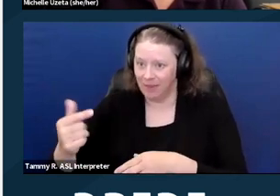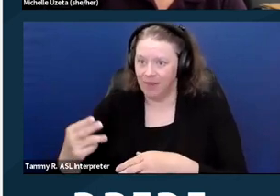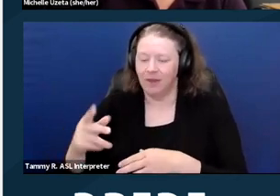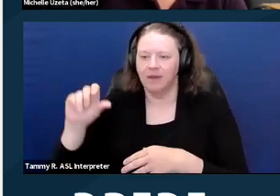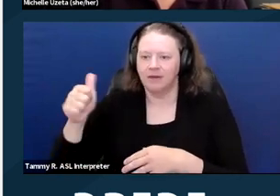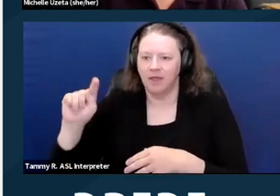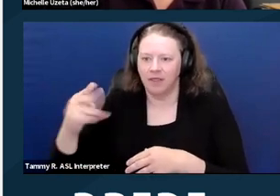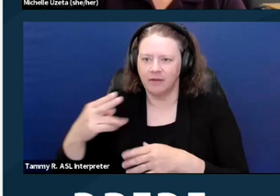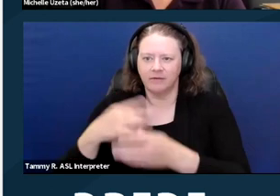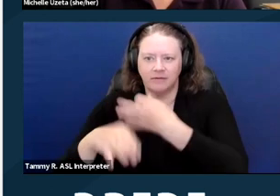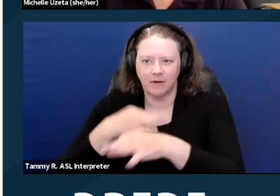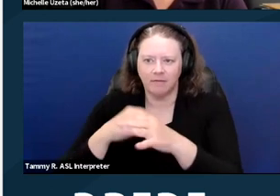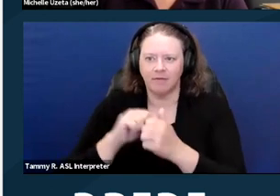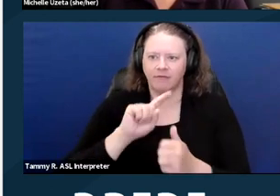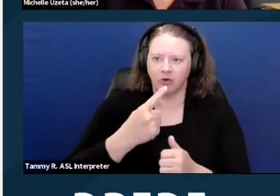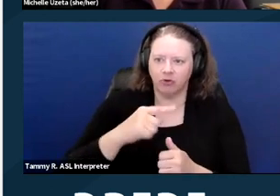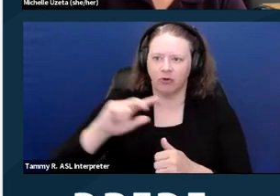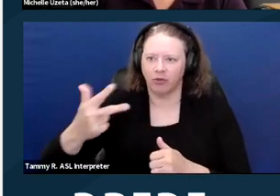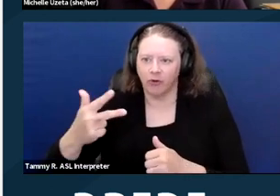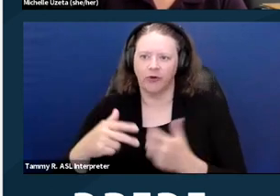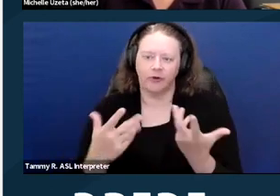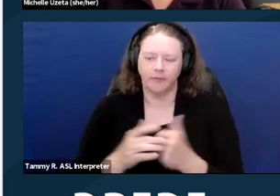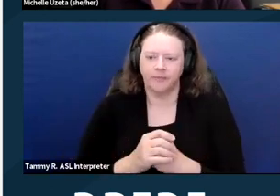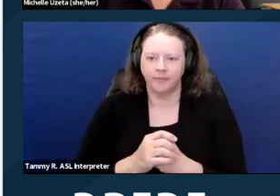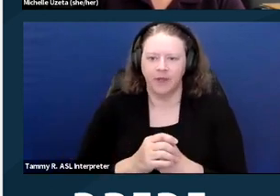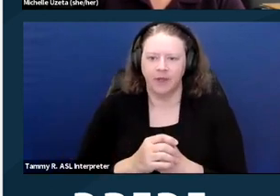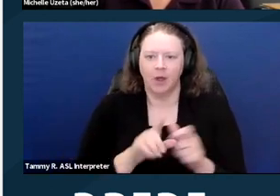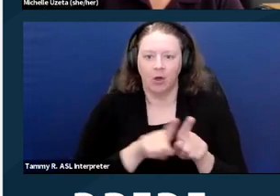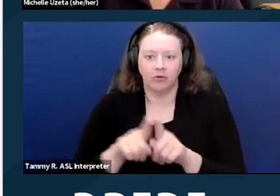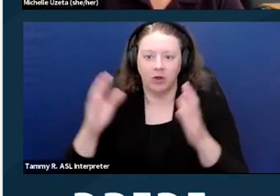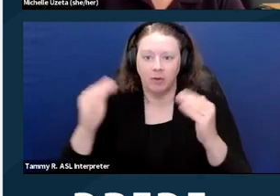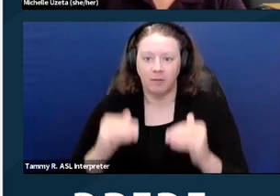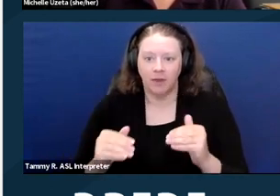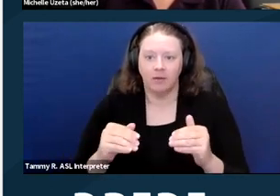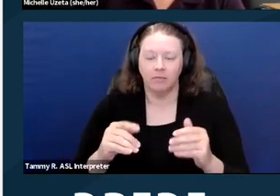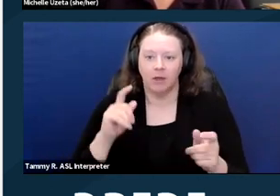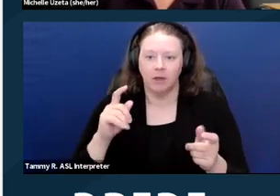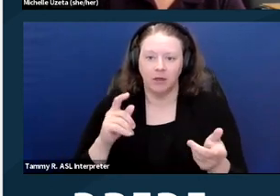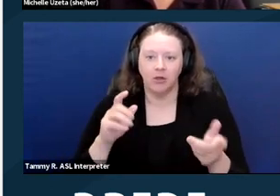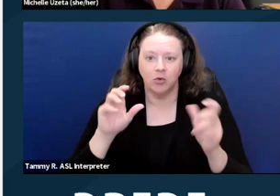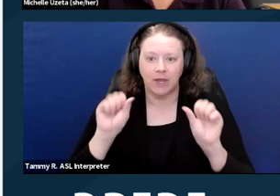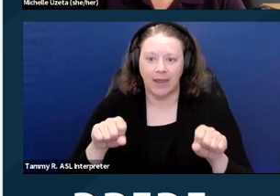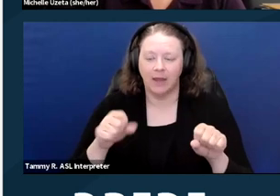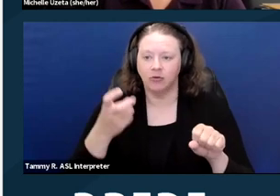Another example is a unit transfer to a quieter unit because noise aggravates a tenant's disability.